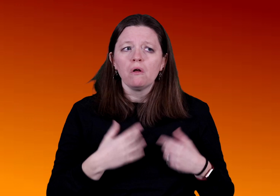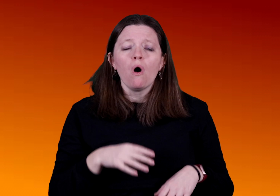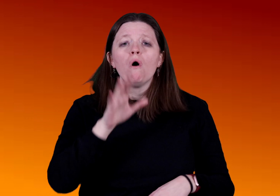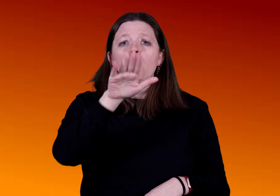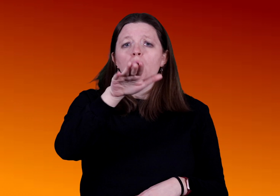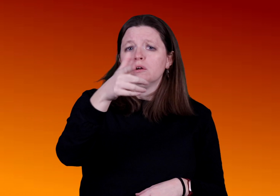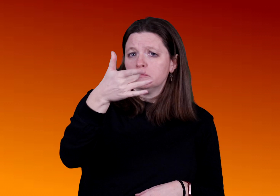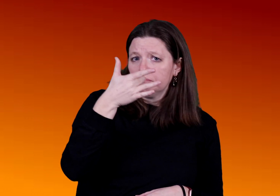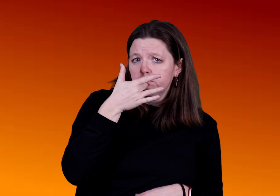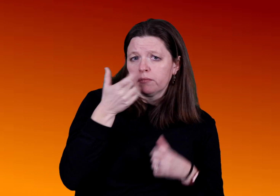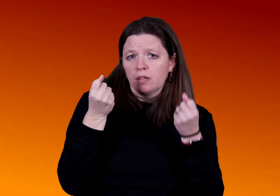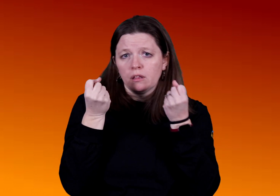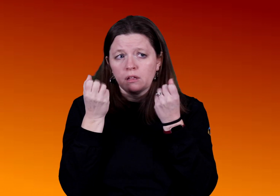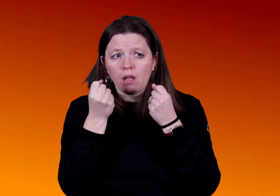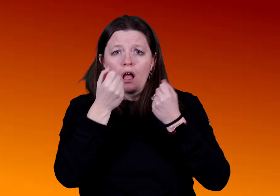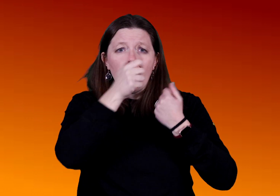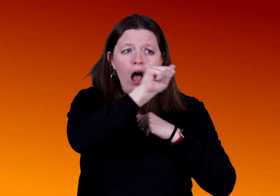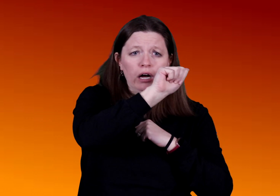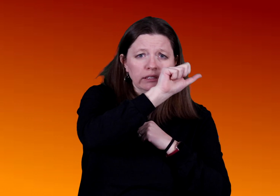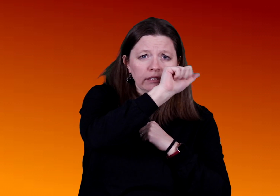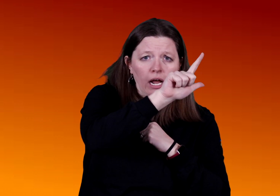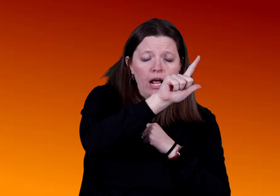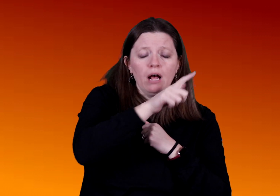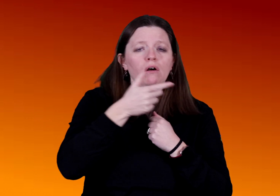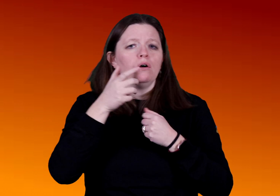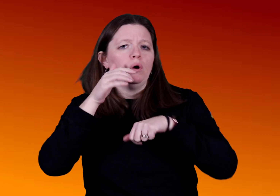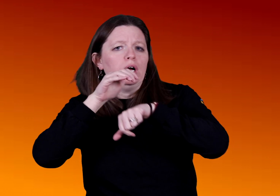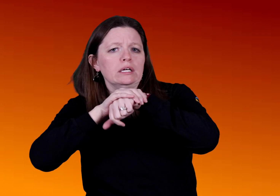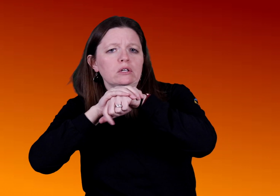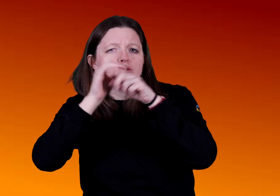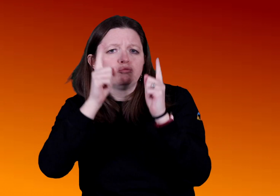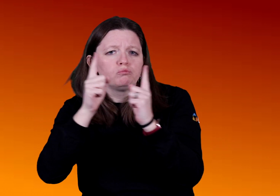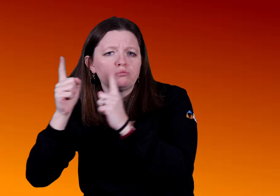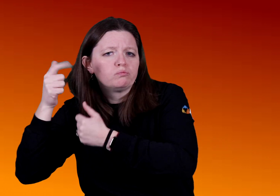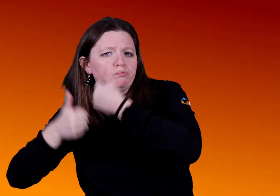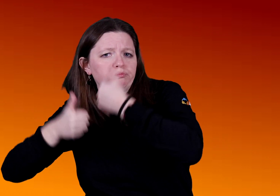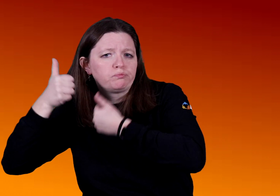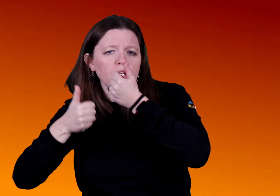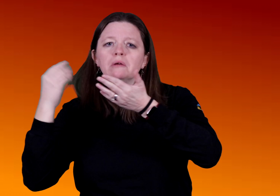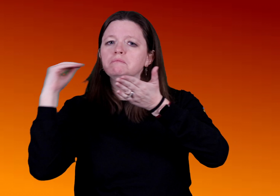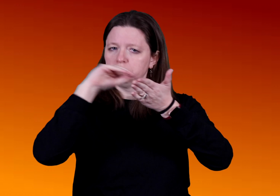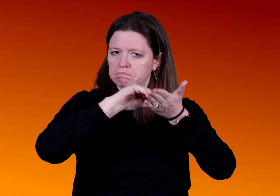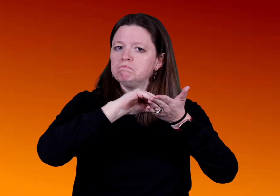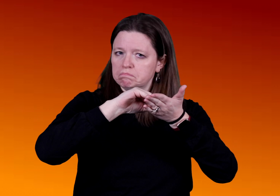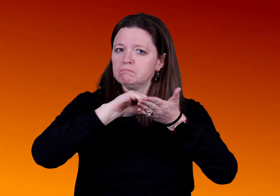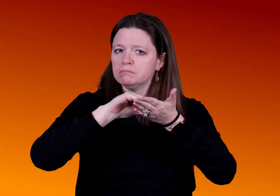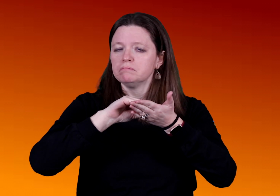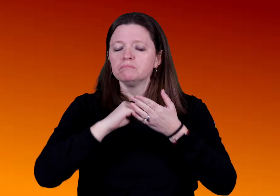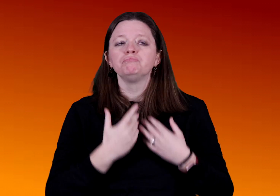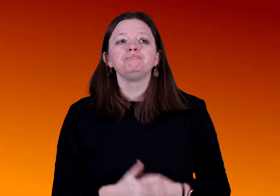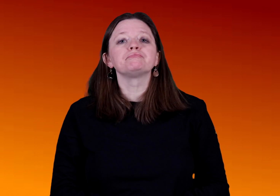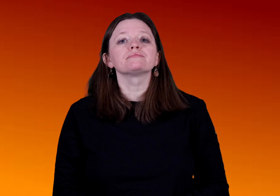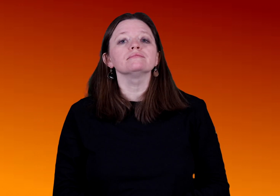for language preferences such as strong ASL or communication in English word order, etc. we can note that down in your account.